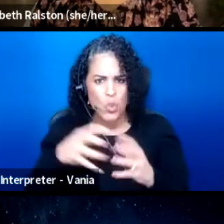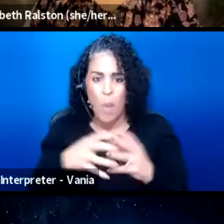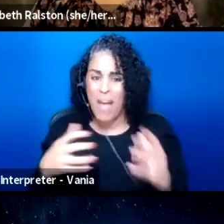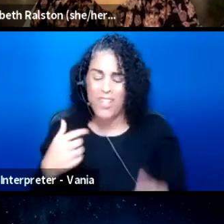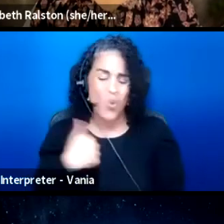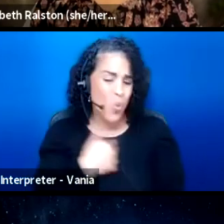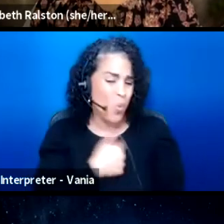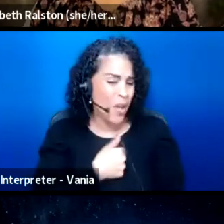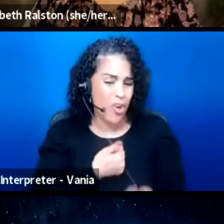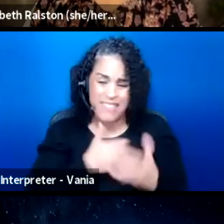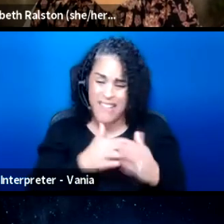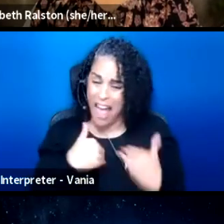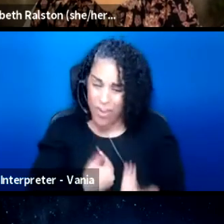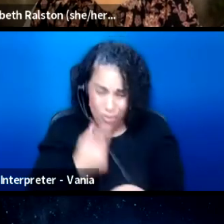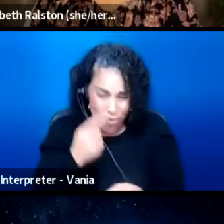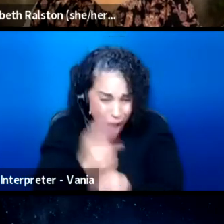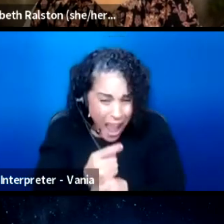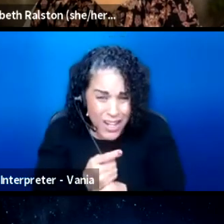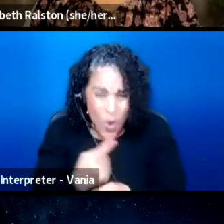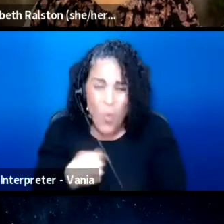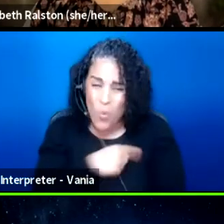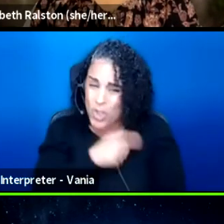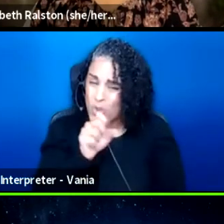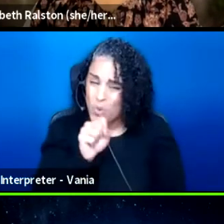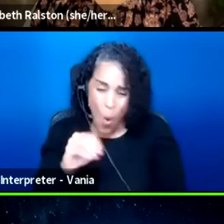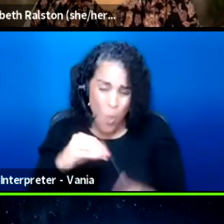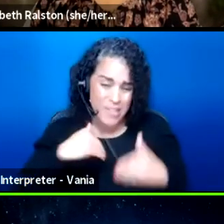we're just so tired. Exhausted.